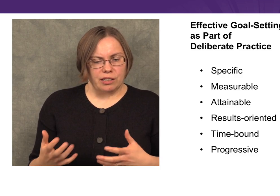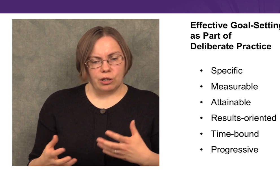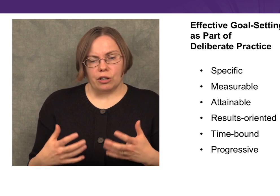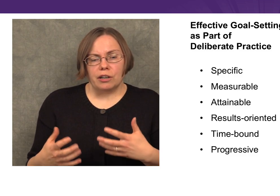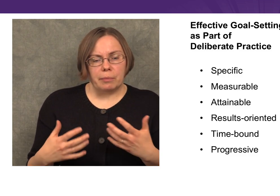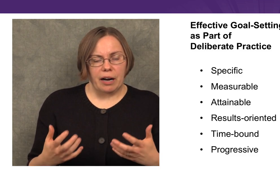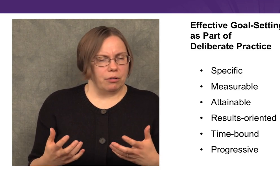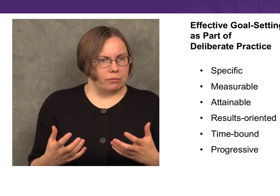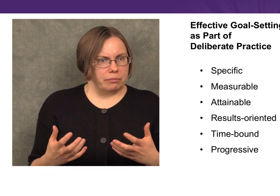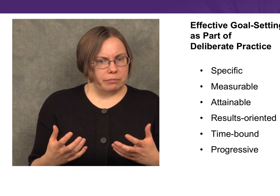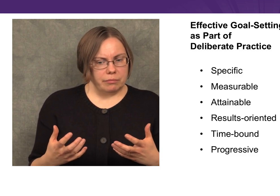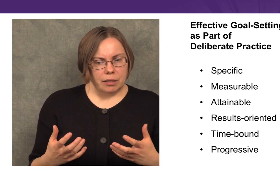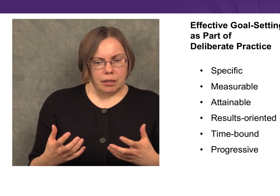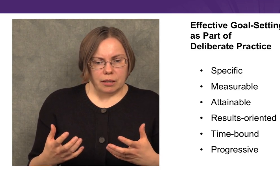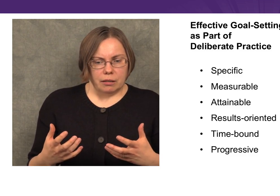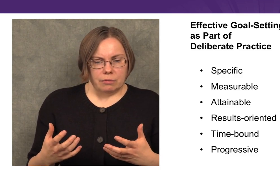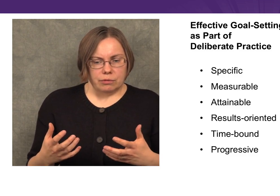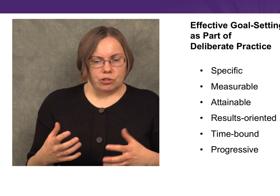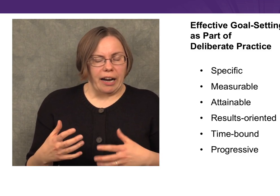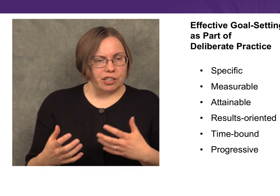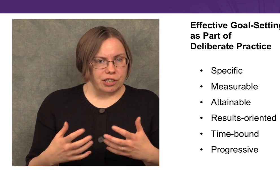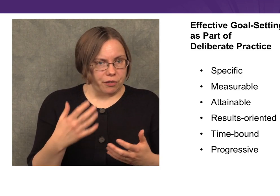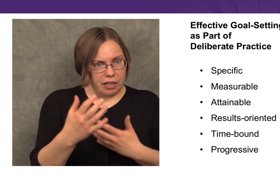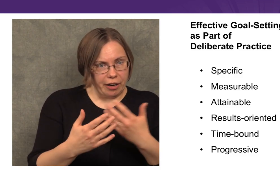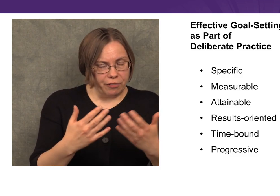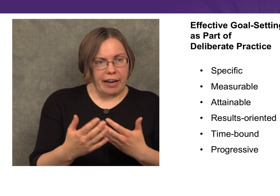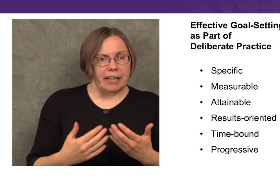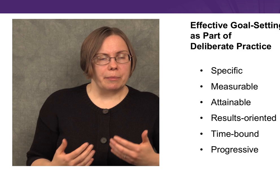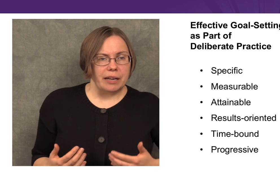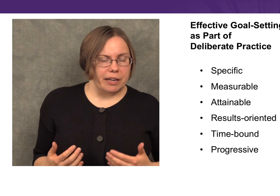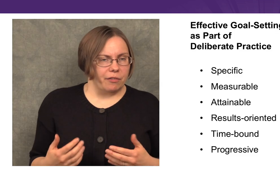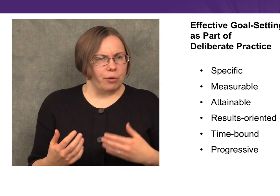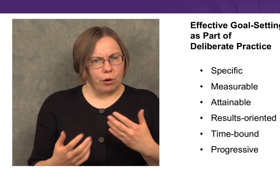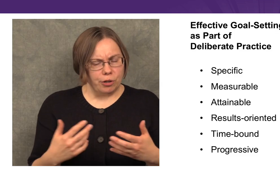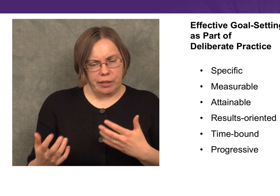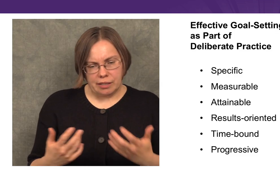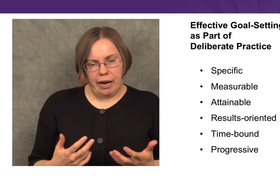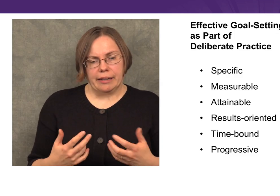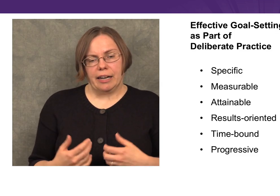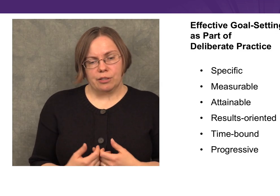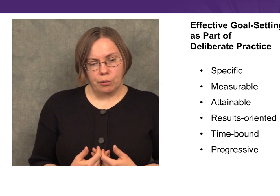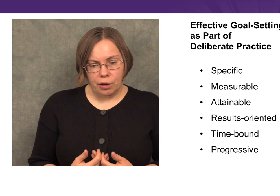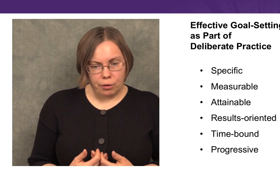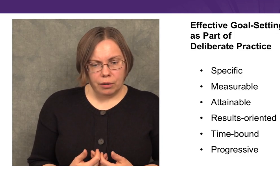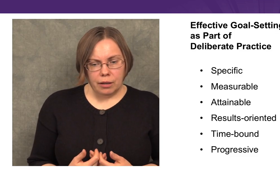has learned about strategies for clarifying the meaning of a word or a sign that I don’t know